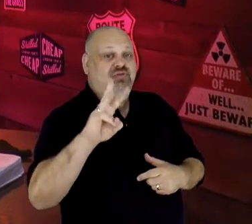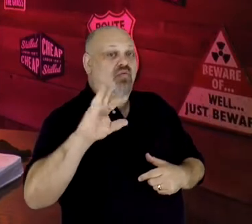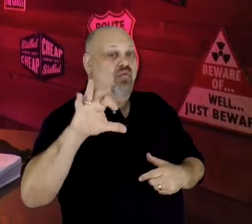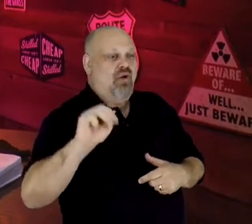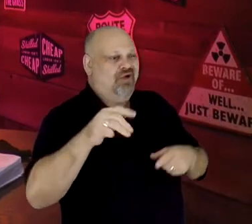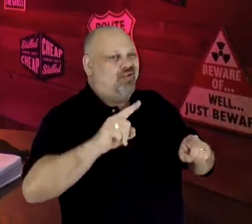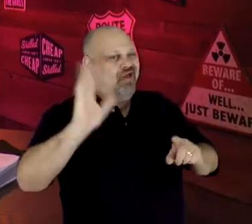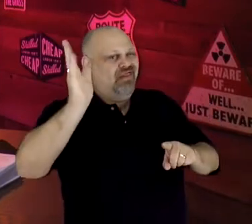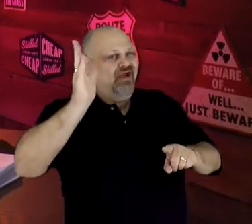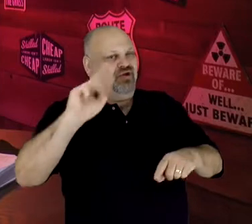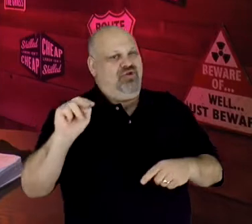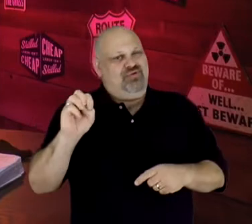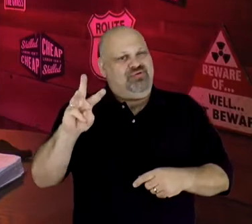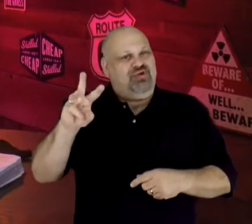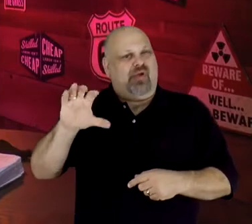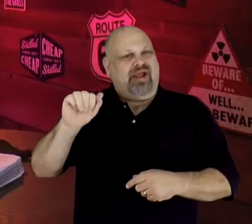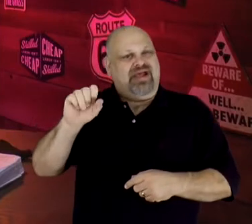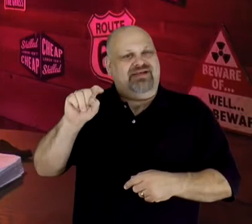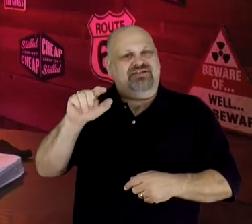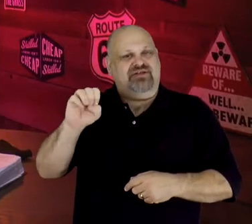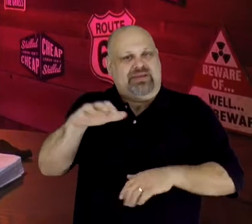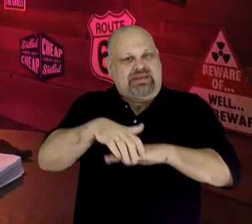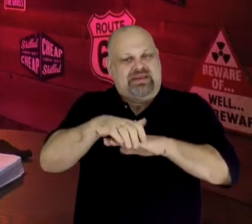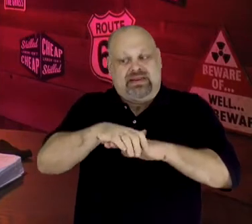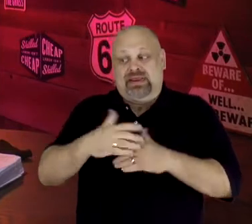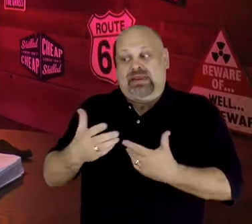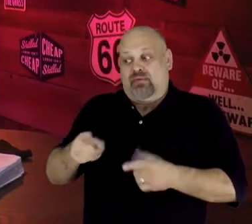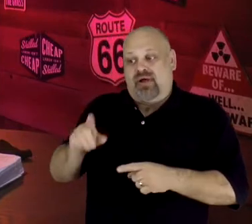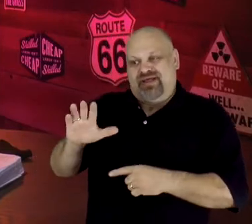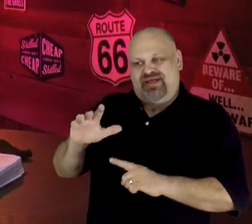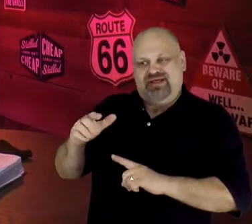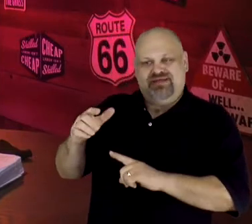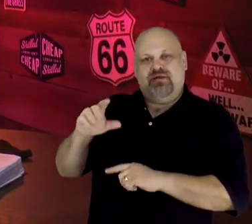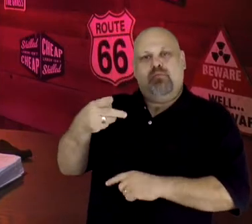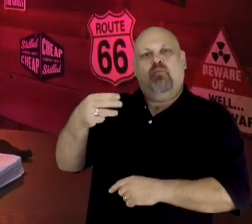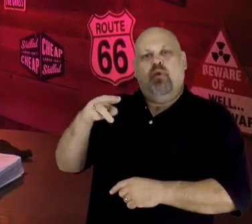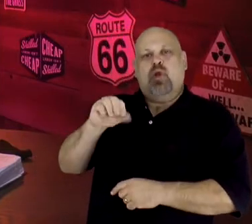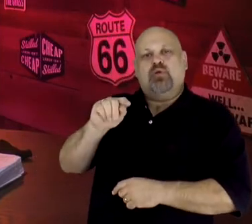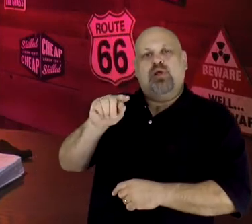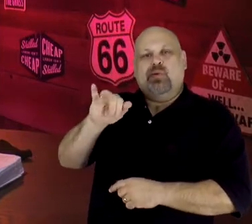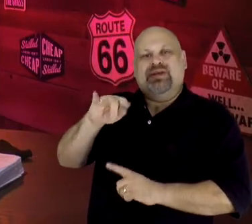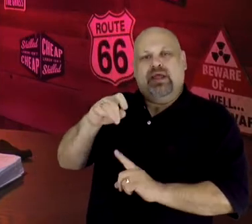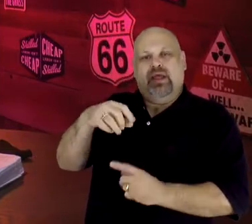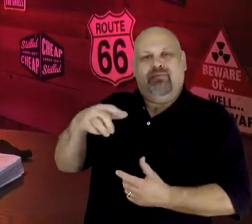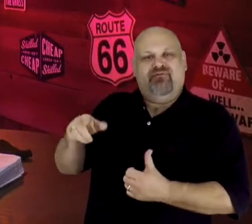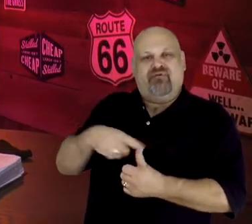prototype worked well during demonstrations, it proved to be impractical for widespread use.